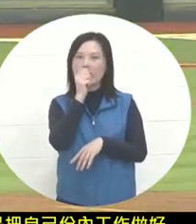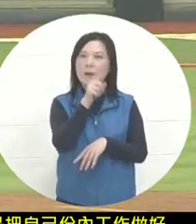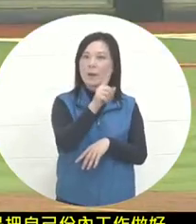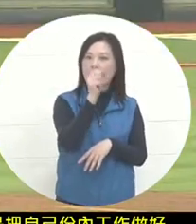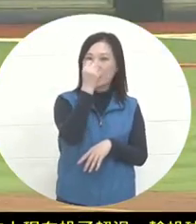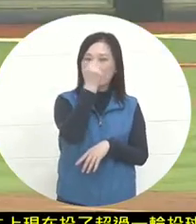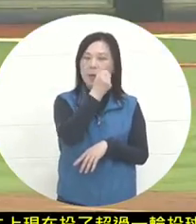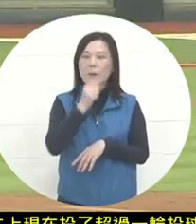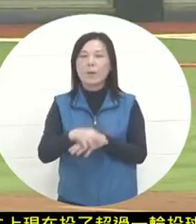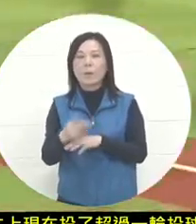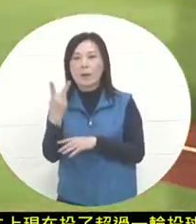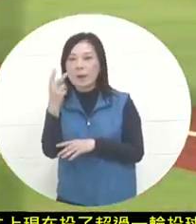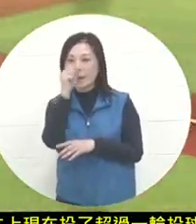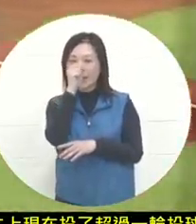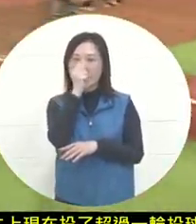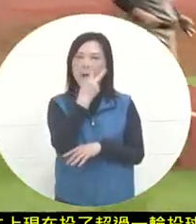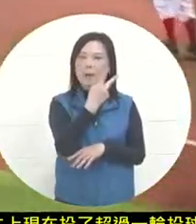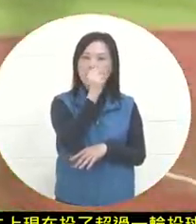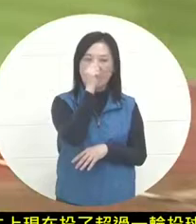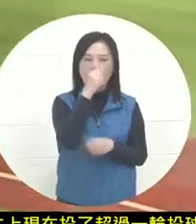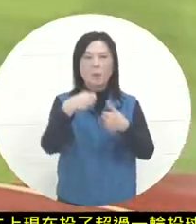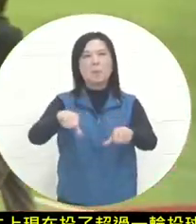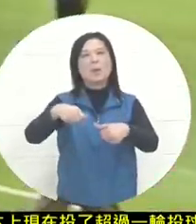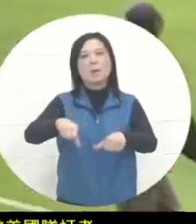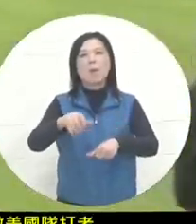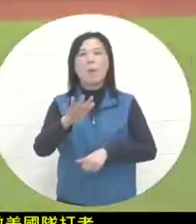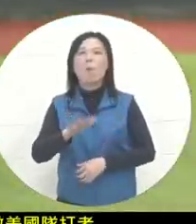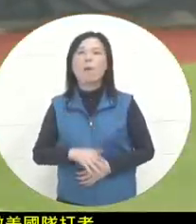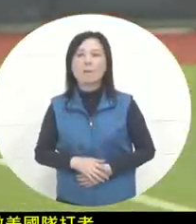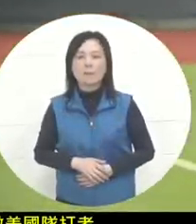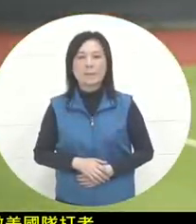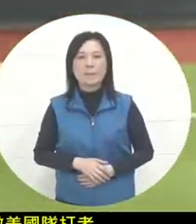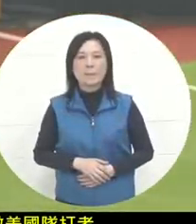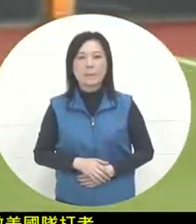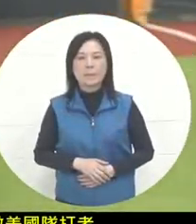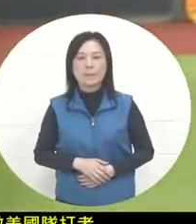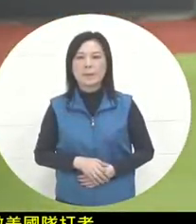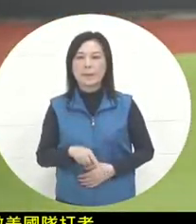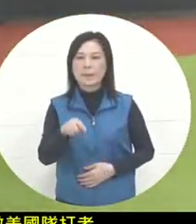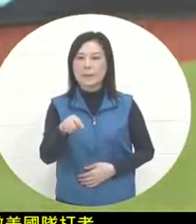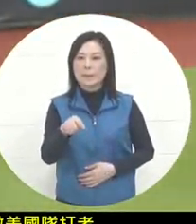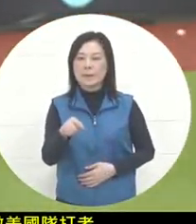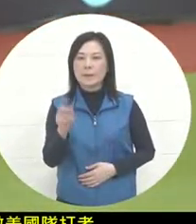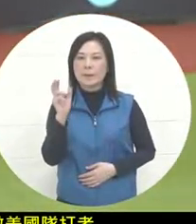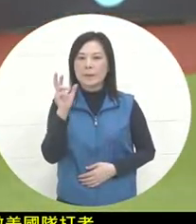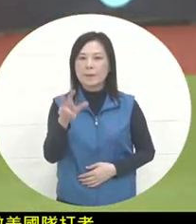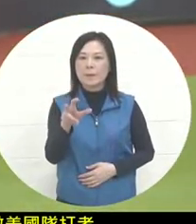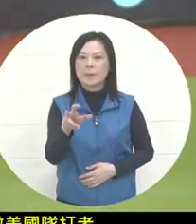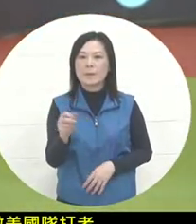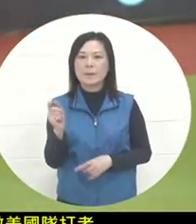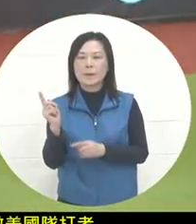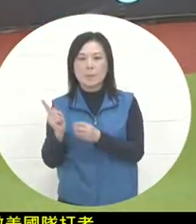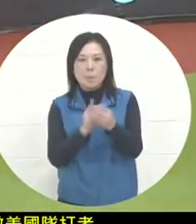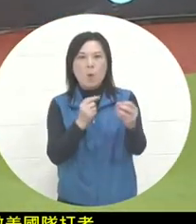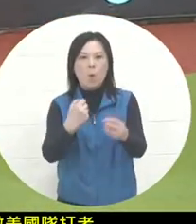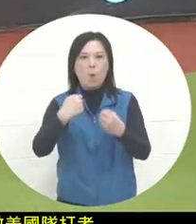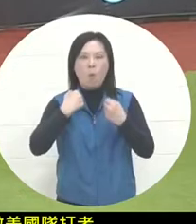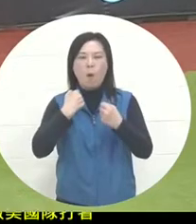, with half good and half balls. Oh, this ball should be a very strong ball , but it should be a foul ball